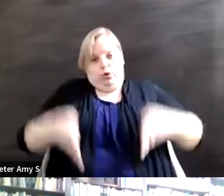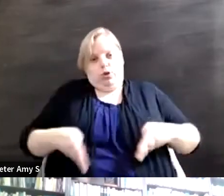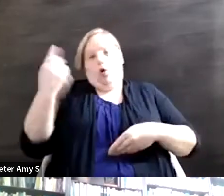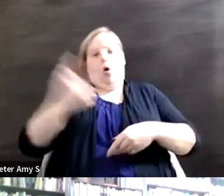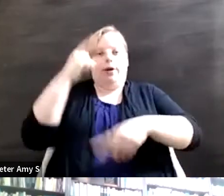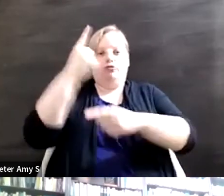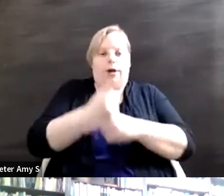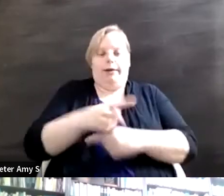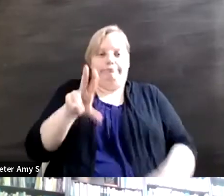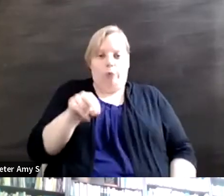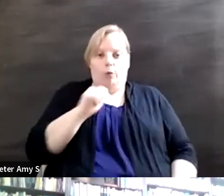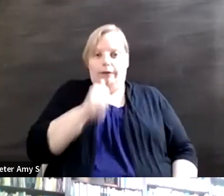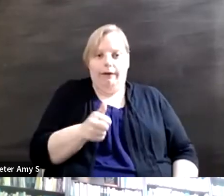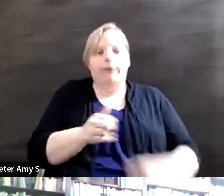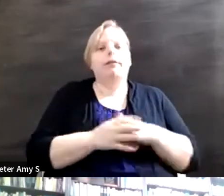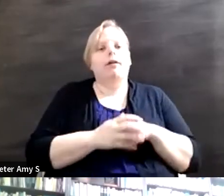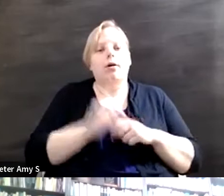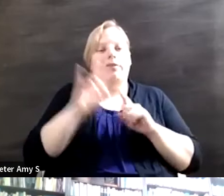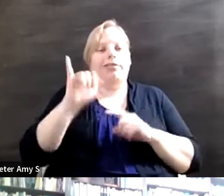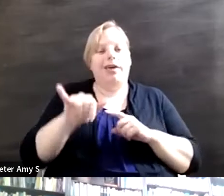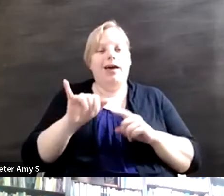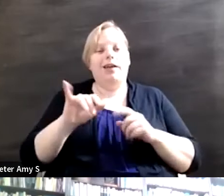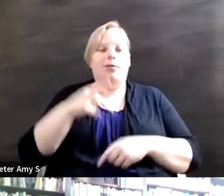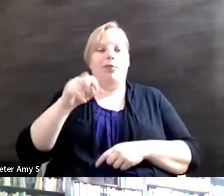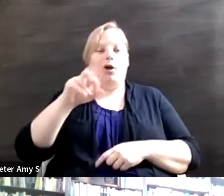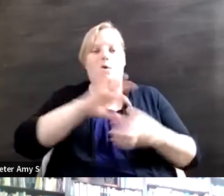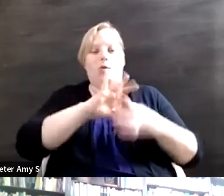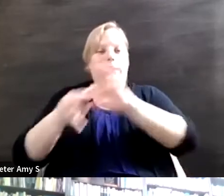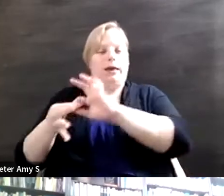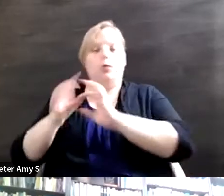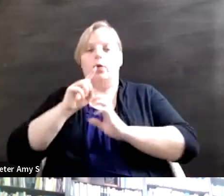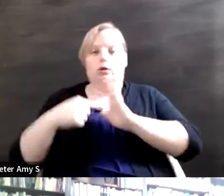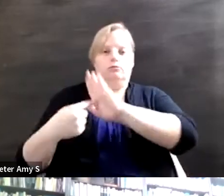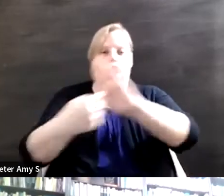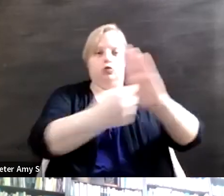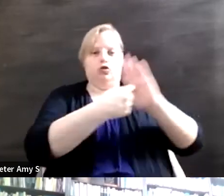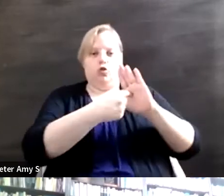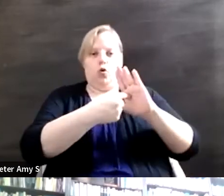The paralympic movement has a really powerful way to show not tell and change perception to what we